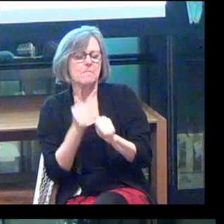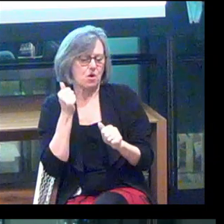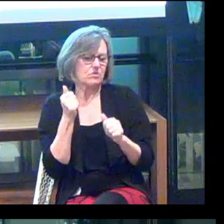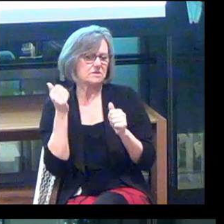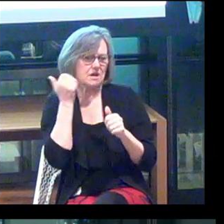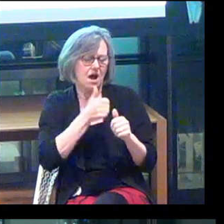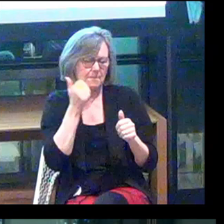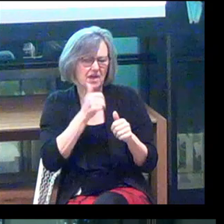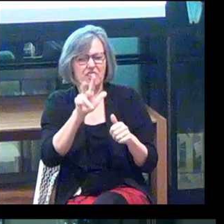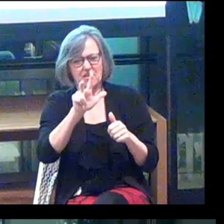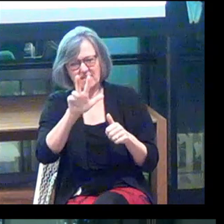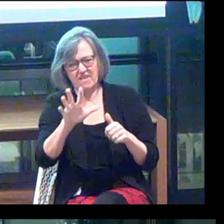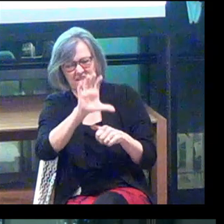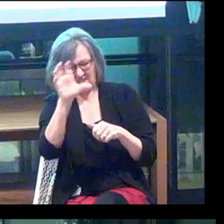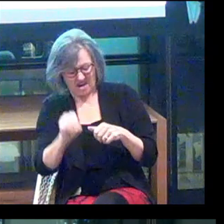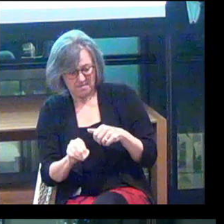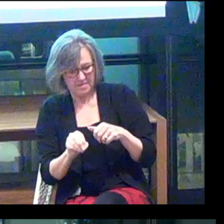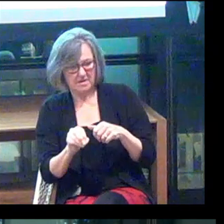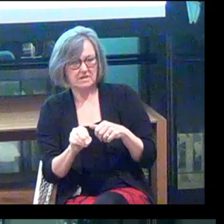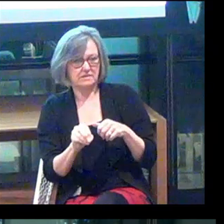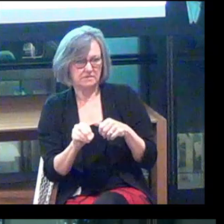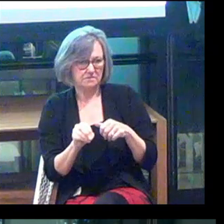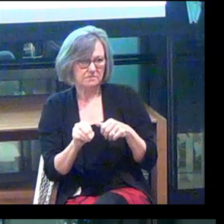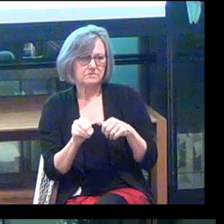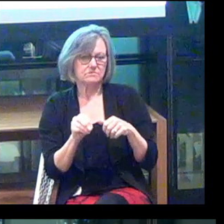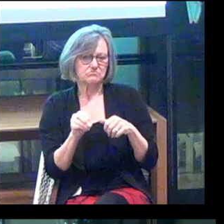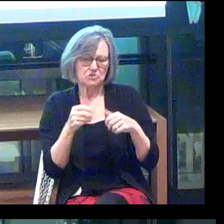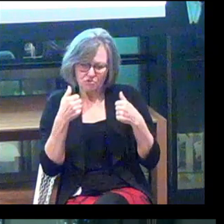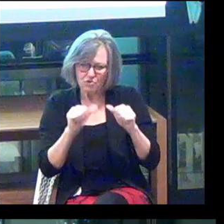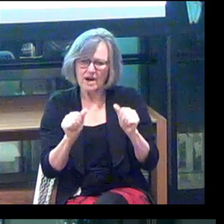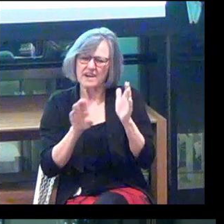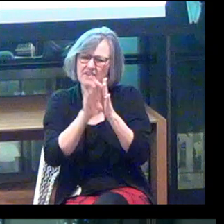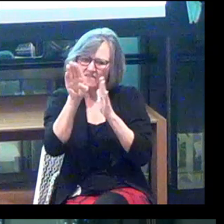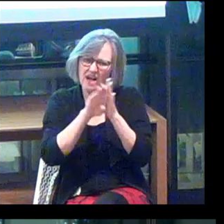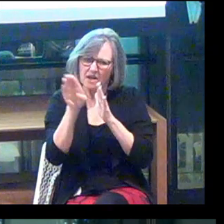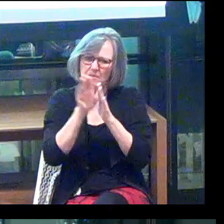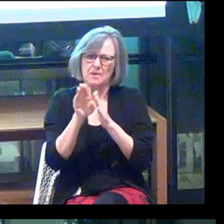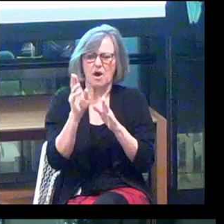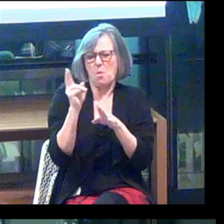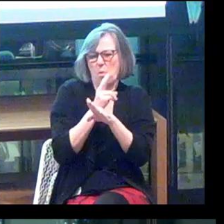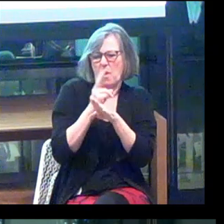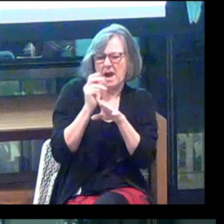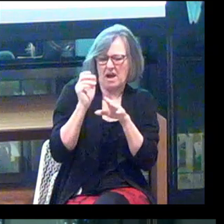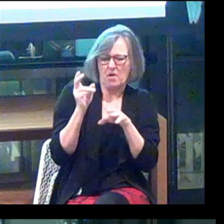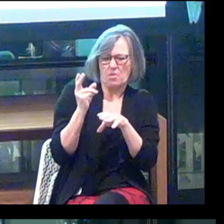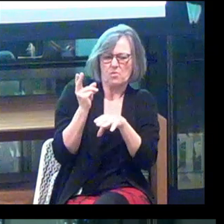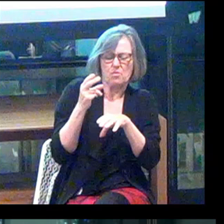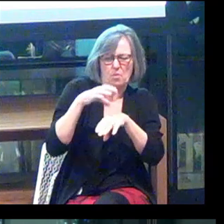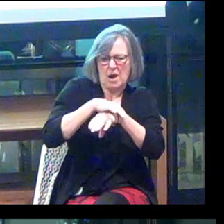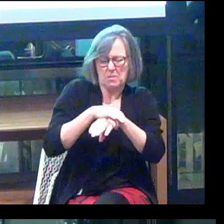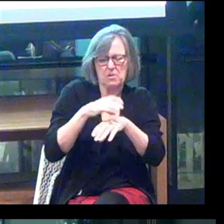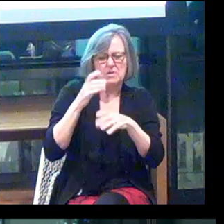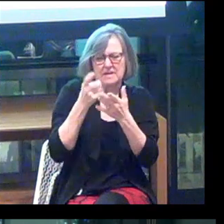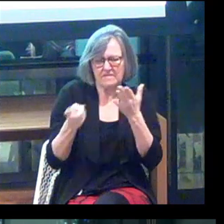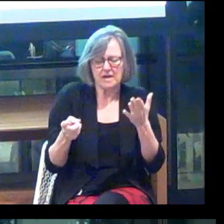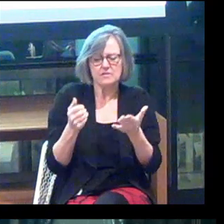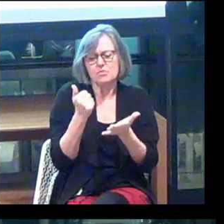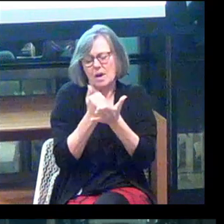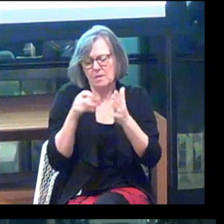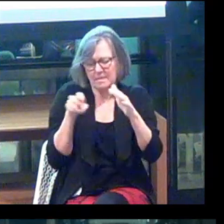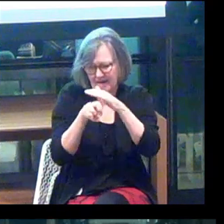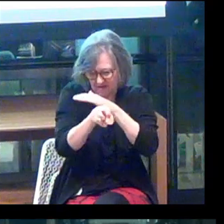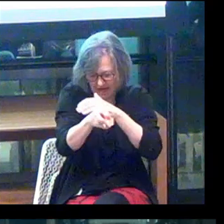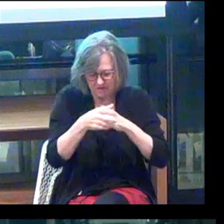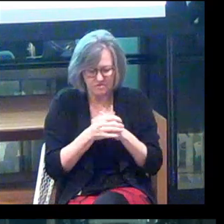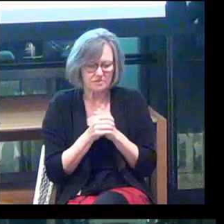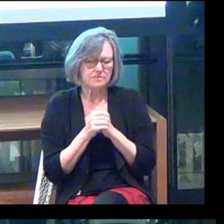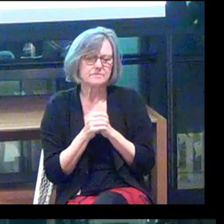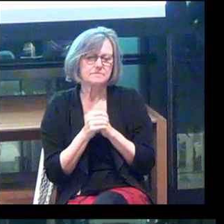There are over 35 companies actively trying to develop a wearable device to enable navigation.